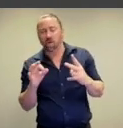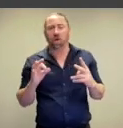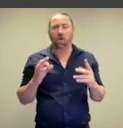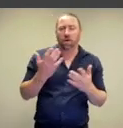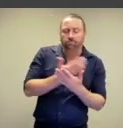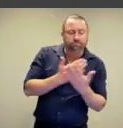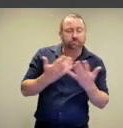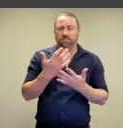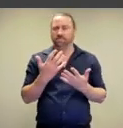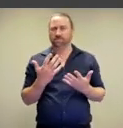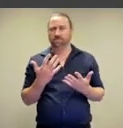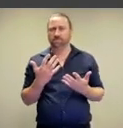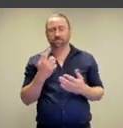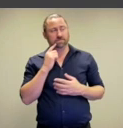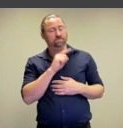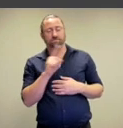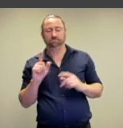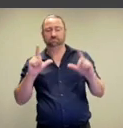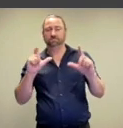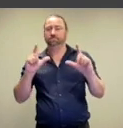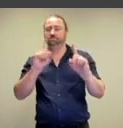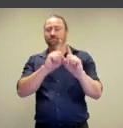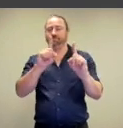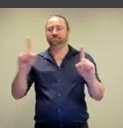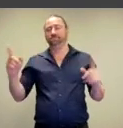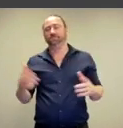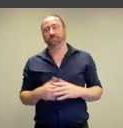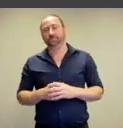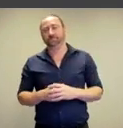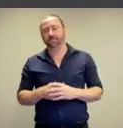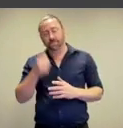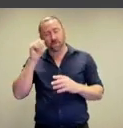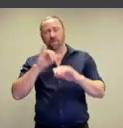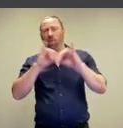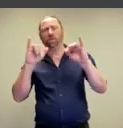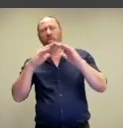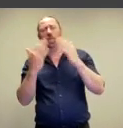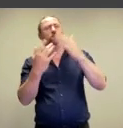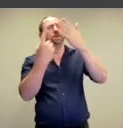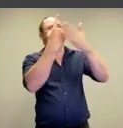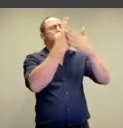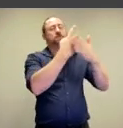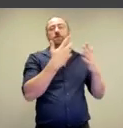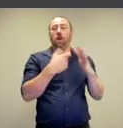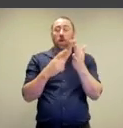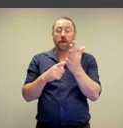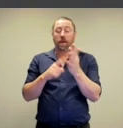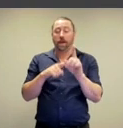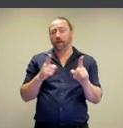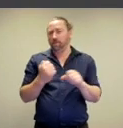in Australia. Against the absolute